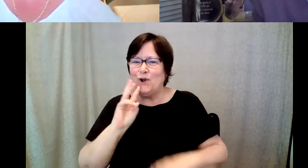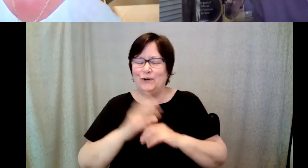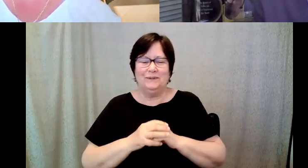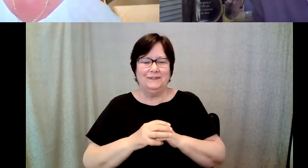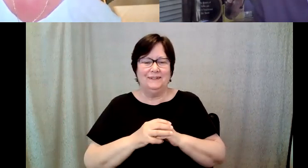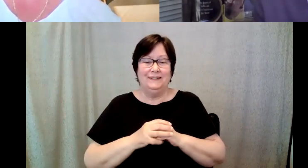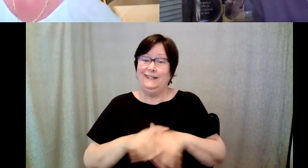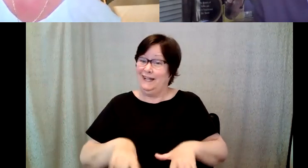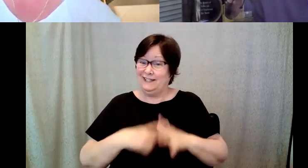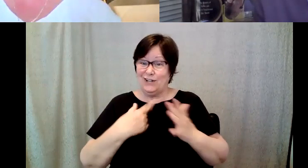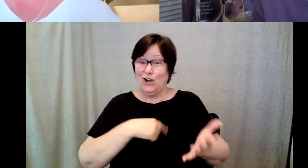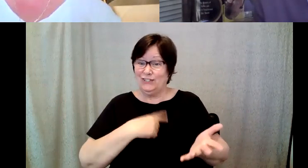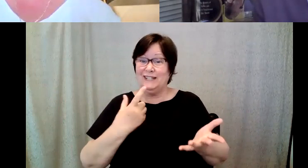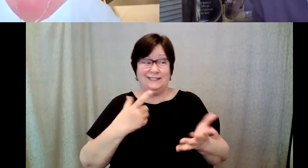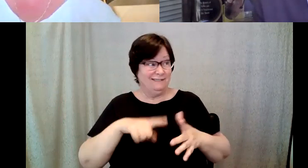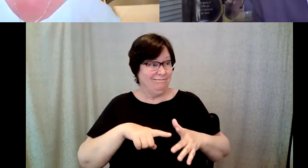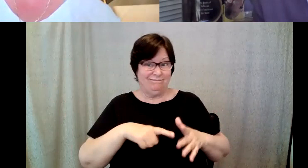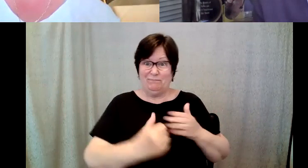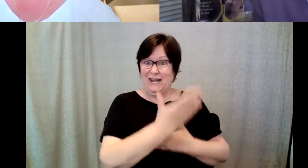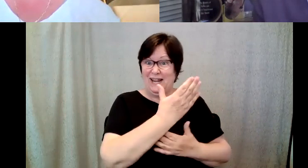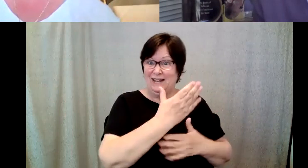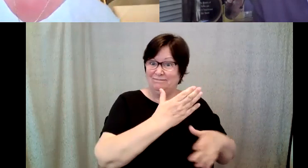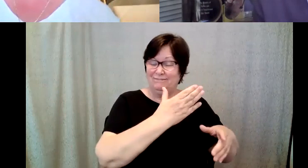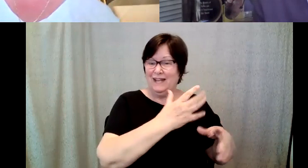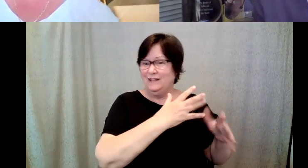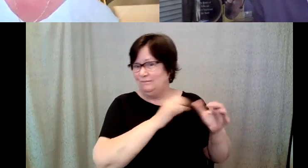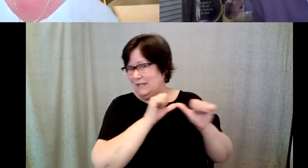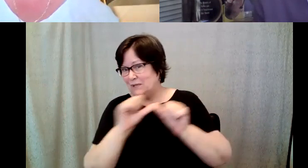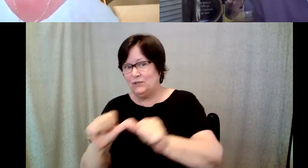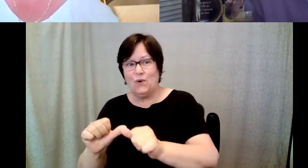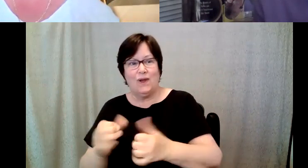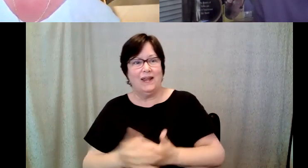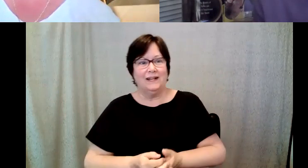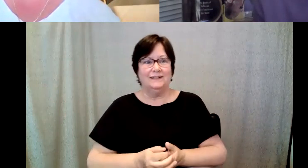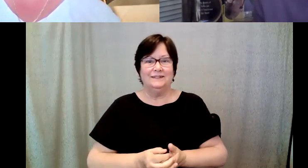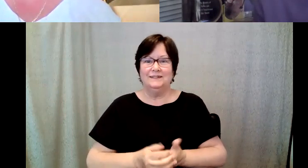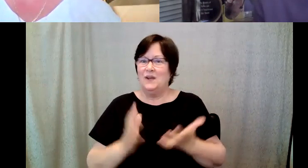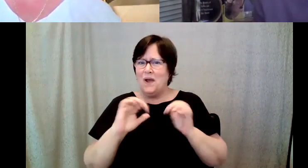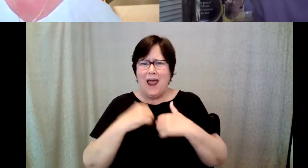today going through the day so How did the beverage go into the cultural phenomenon that it is.